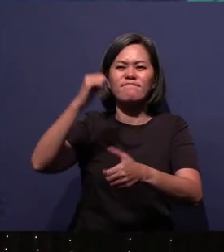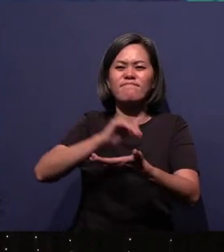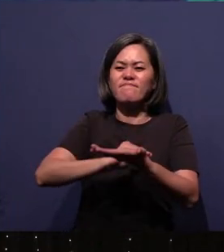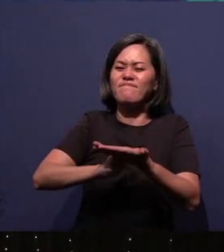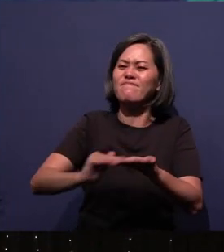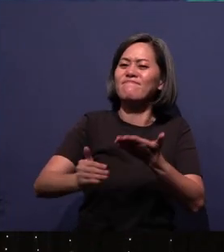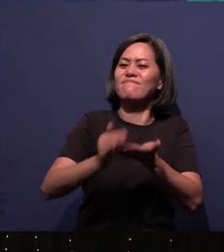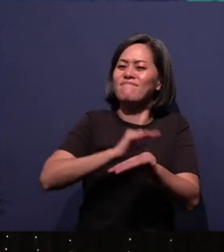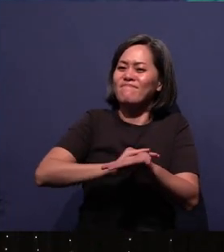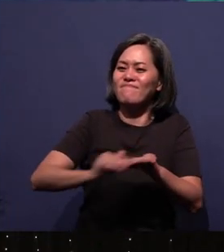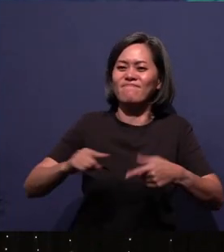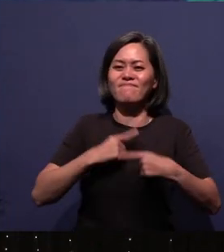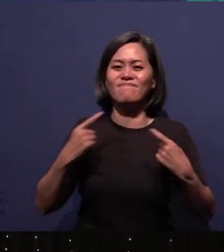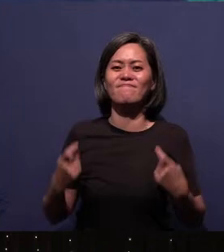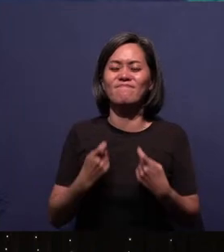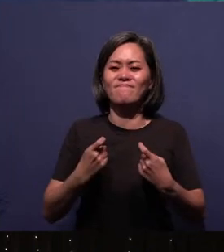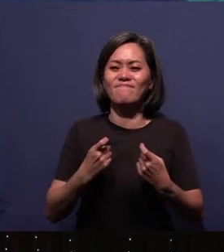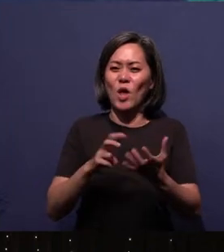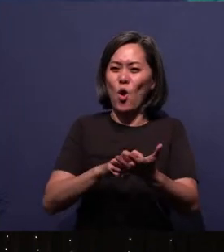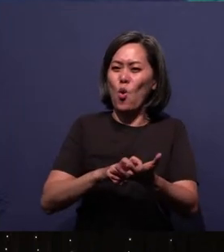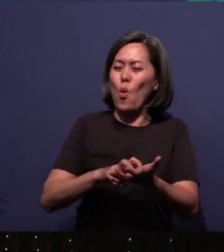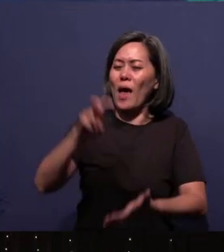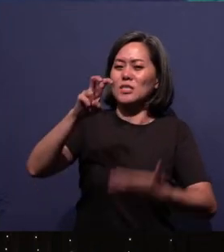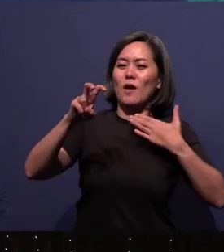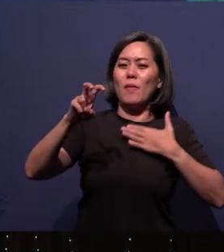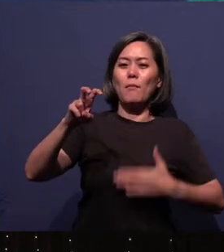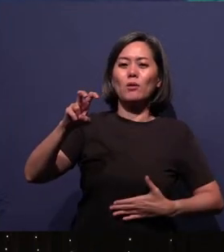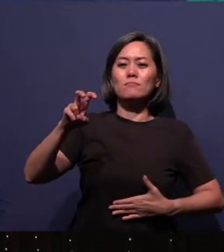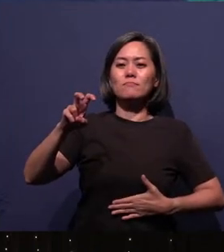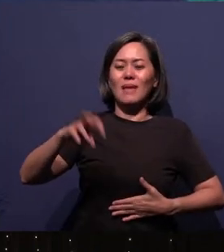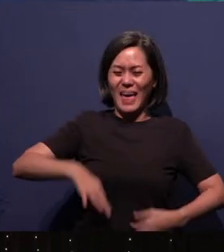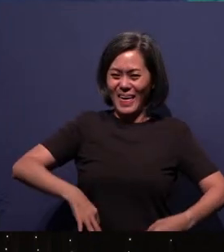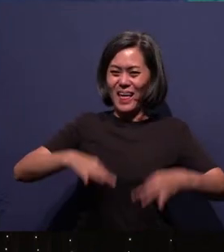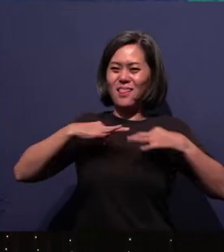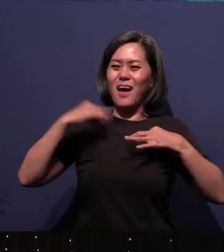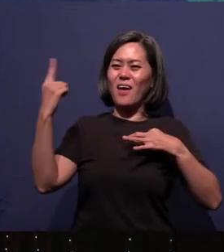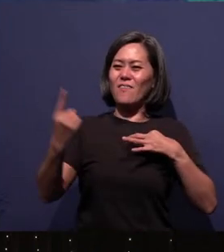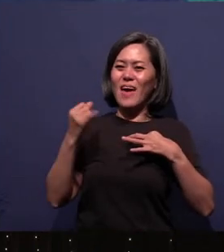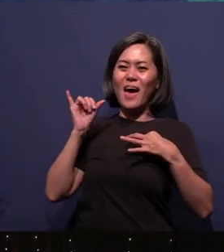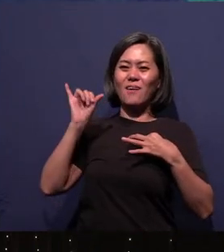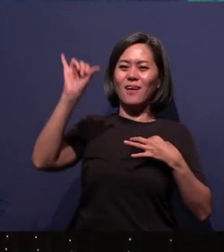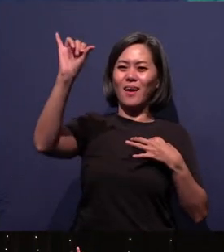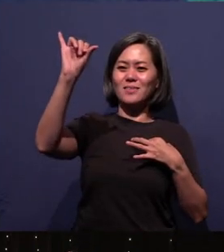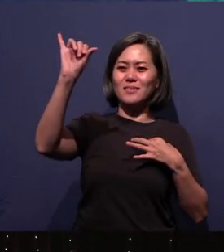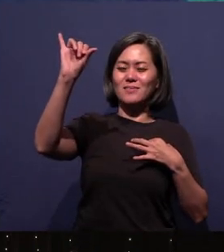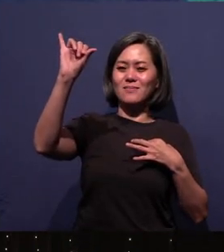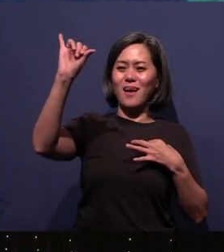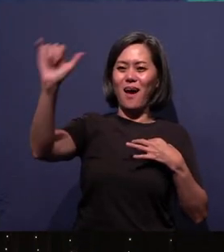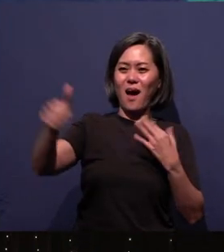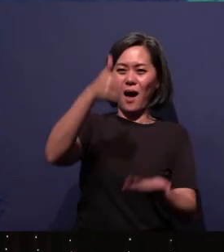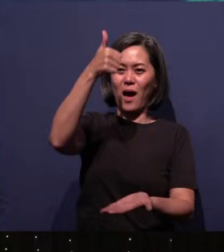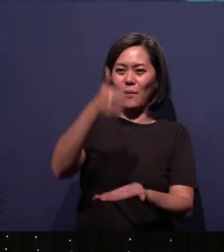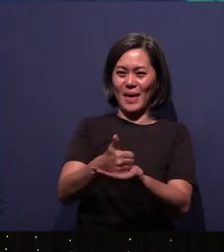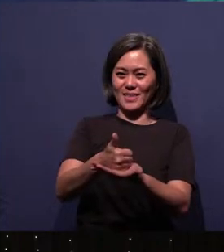the forgiveness of sins, the resurrection of the body and life everlasting. Amen.